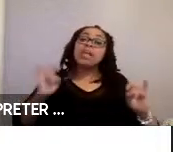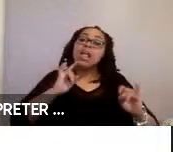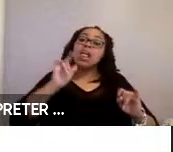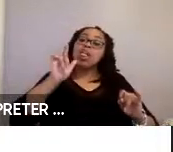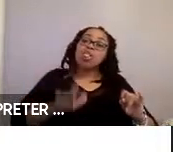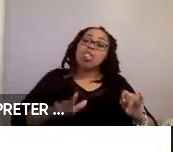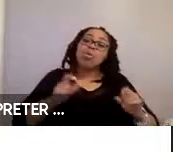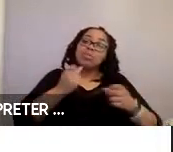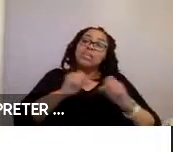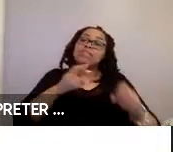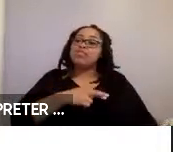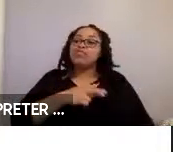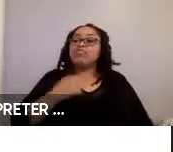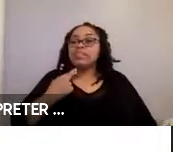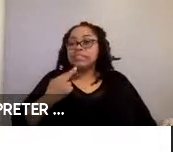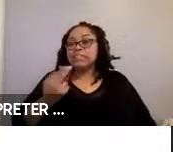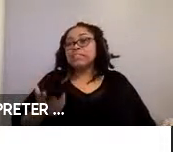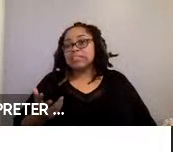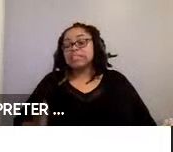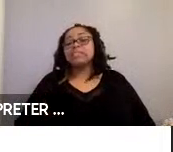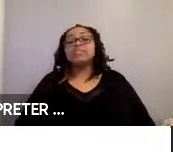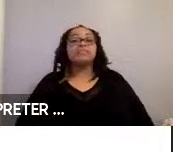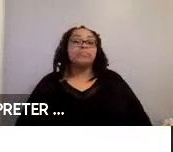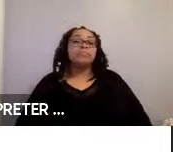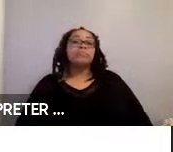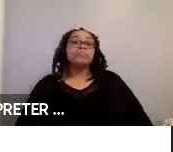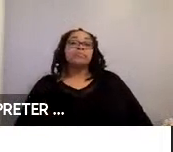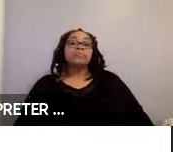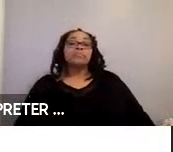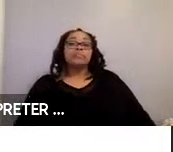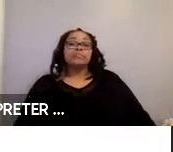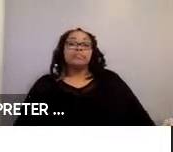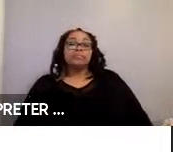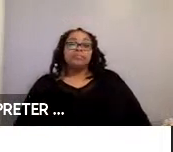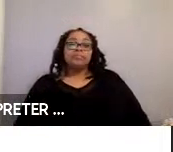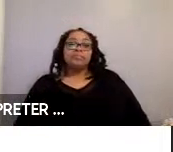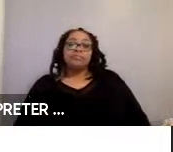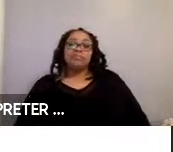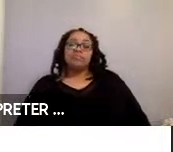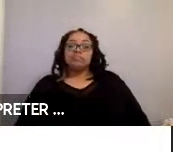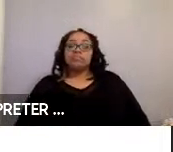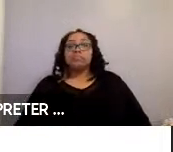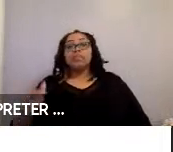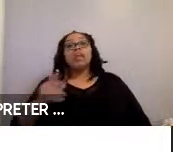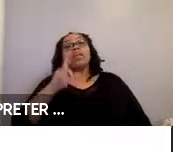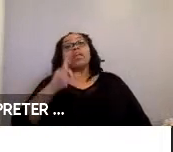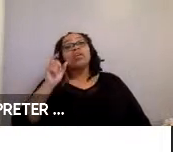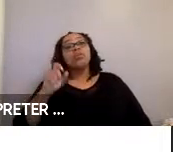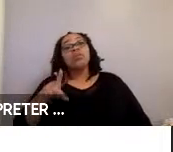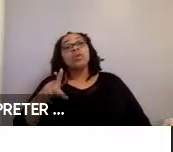safety risk. Next. Other questions asked participants to specifically